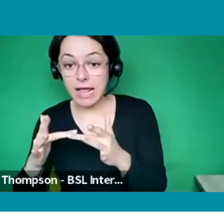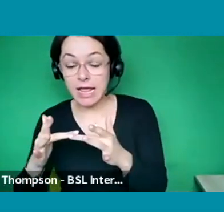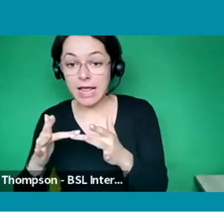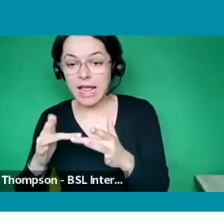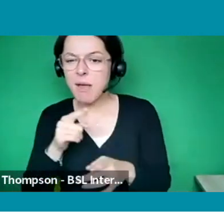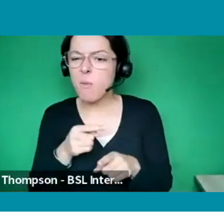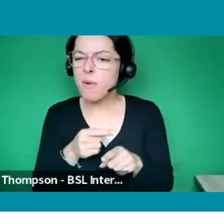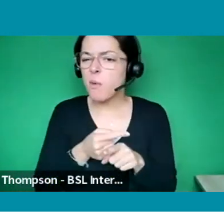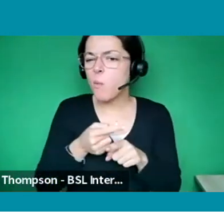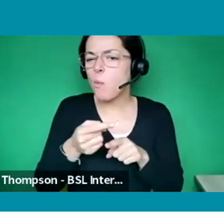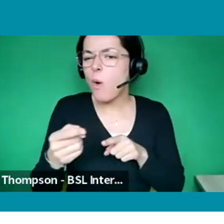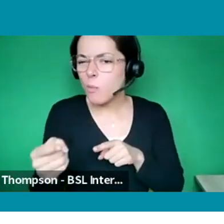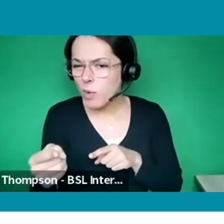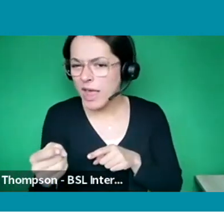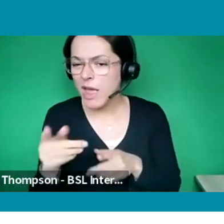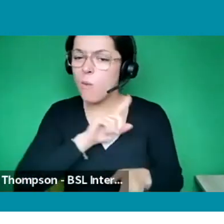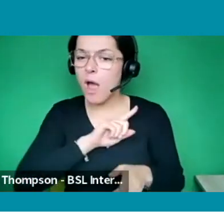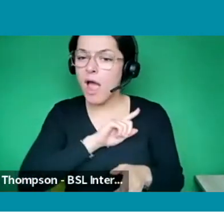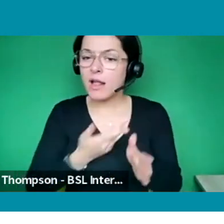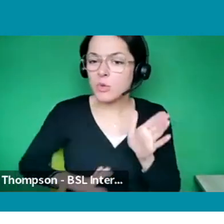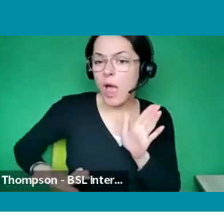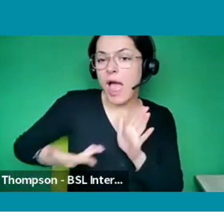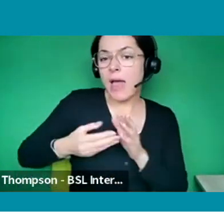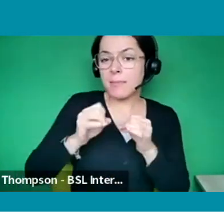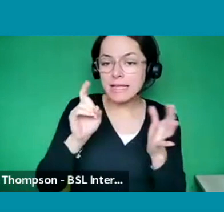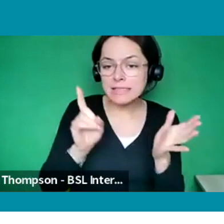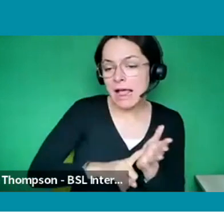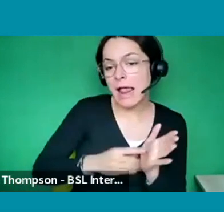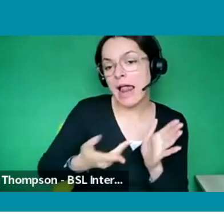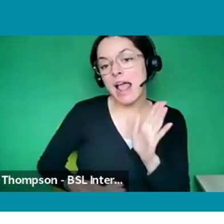captions with the BSL all joined together and on the website.